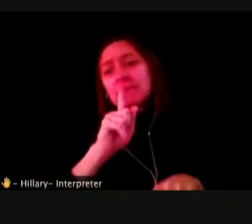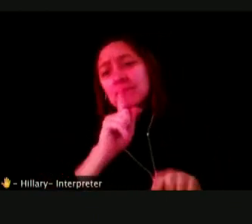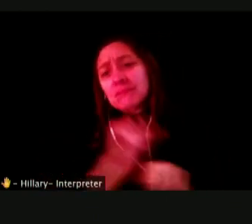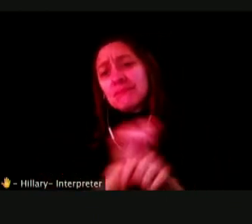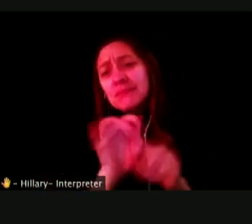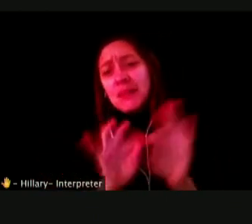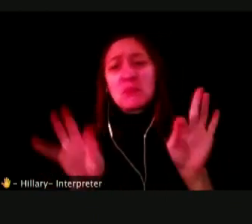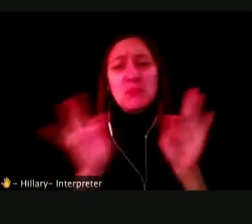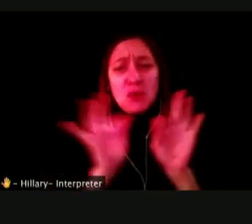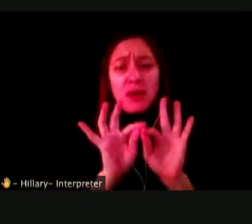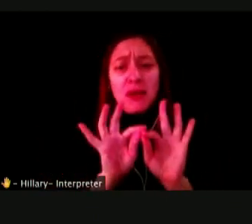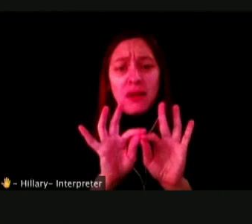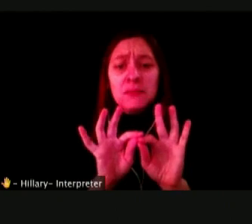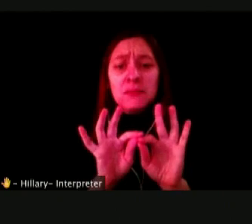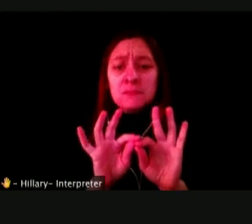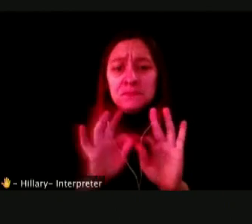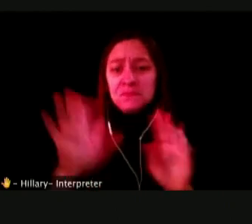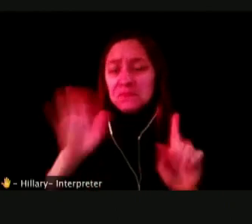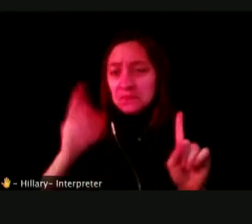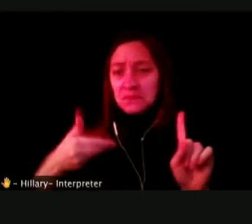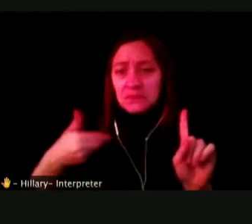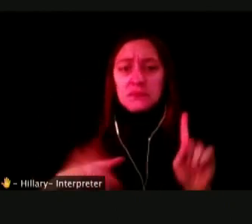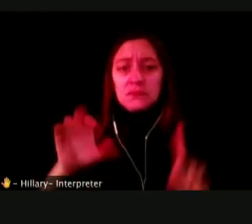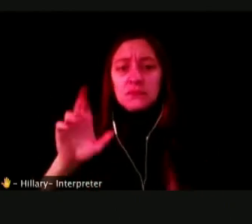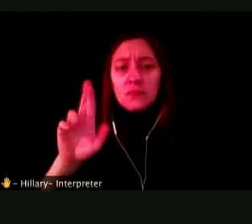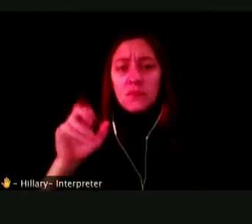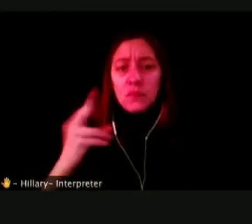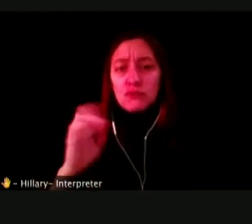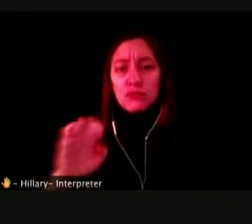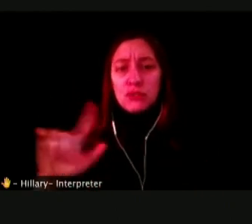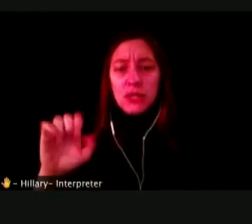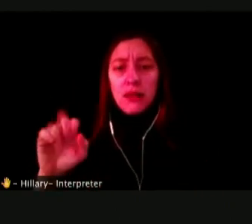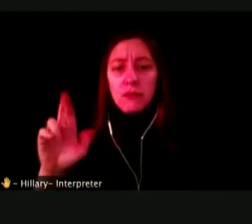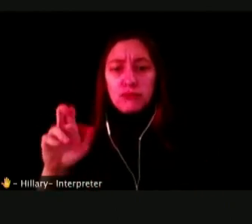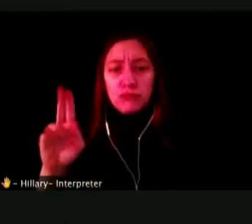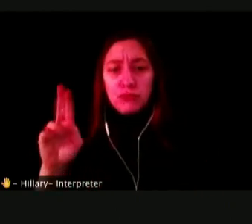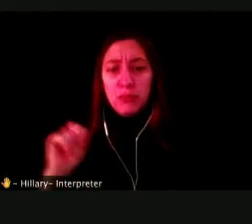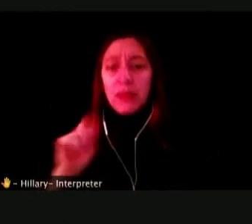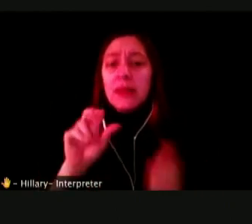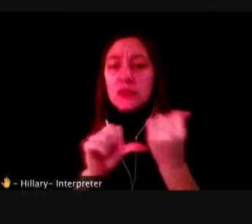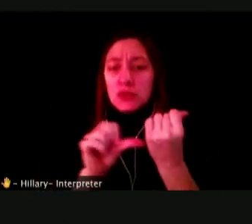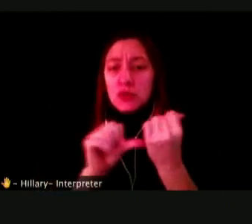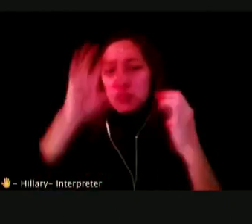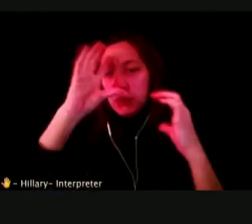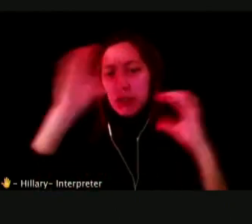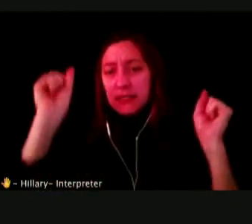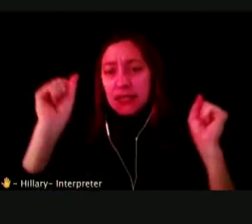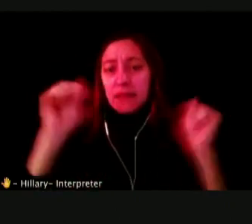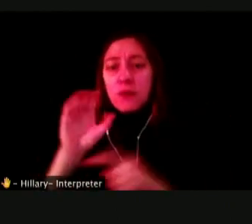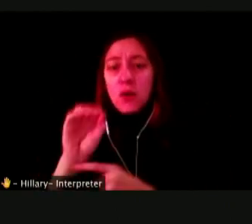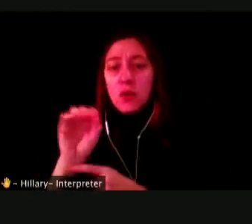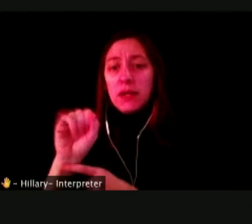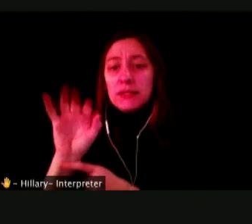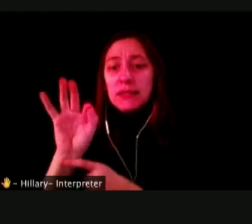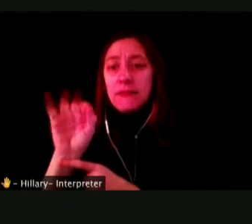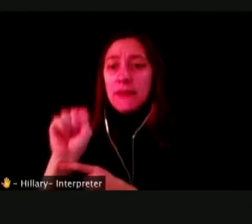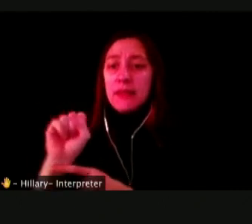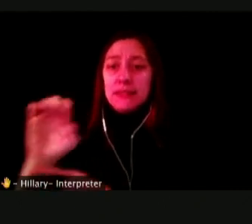I'M RUSCHELLE RUBIN, THE ASSOCIATE SUPERINTENDENT AND STUDENT AND FAMILY SUPPORT AND ENGAGEMENT IN THE OFFICE OF TEACHING, LEARNING AND SCHOOLS.